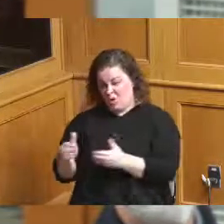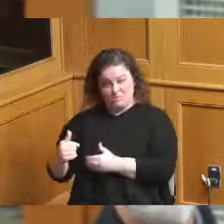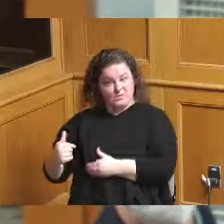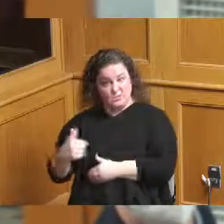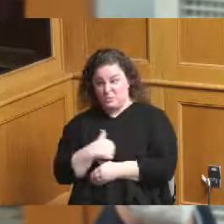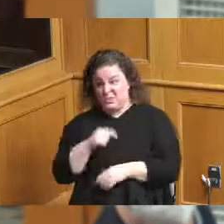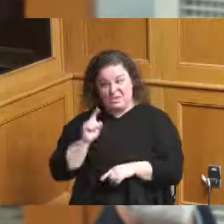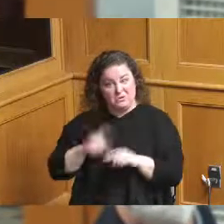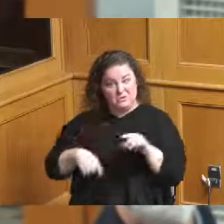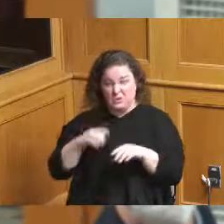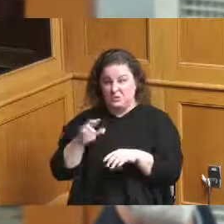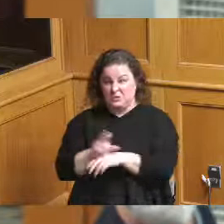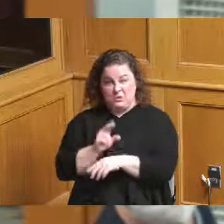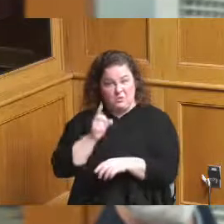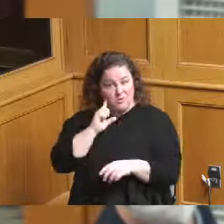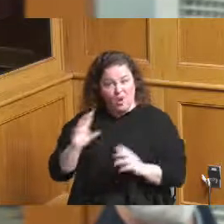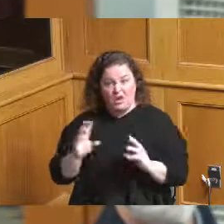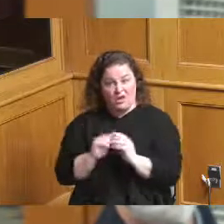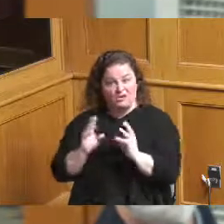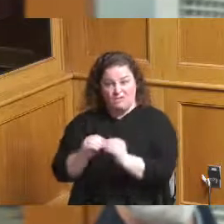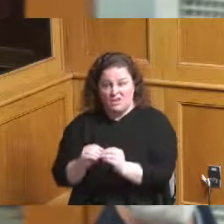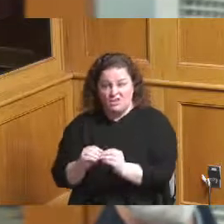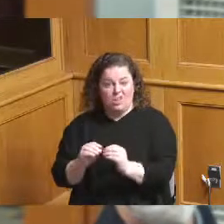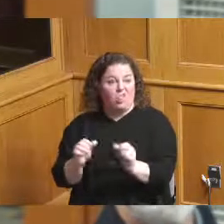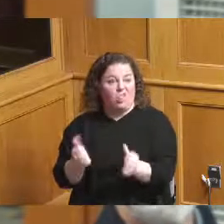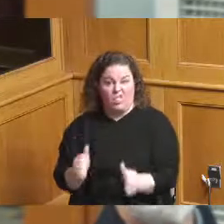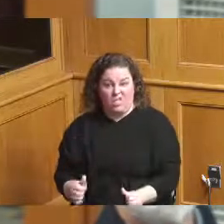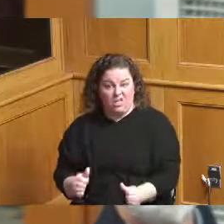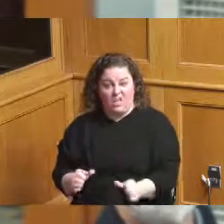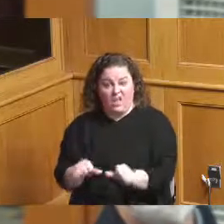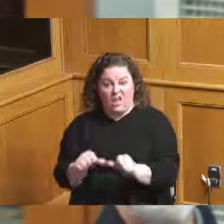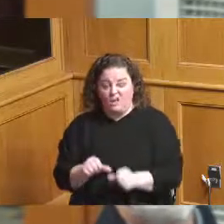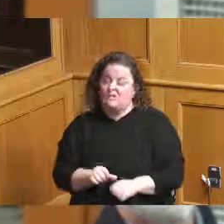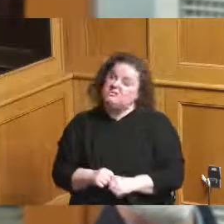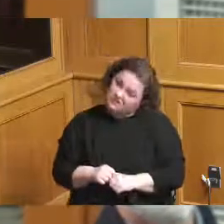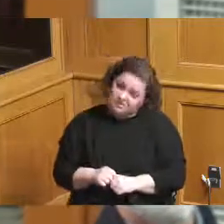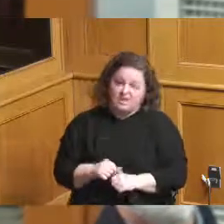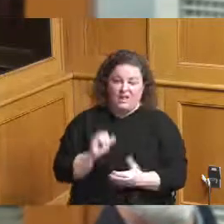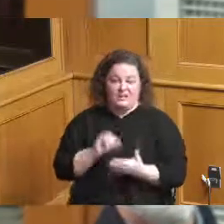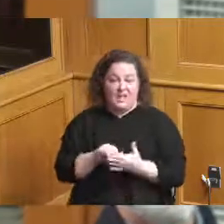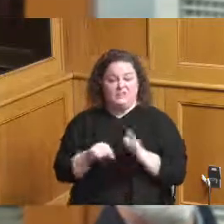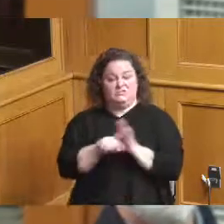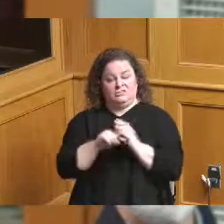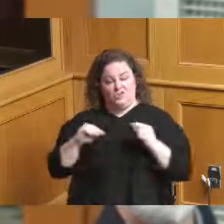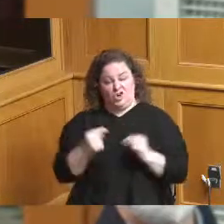conventions very well because they were so poor but so they're hurting us getting rid of those